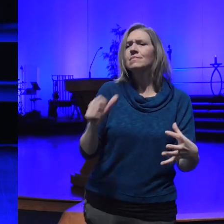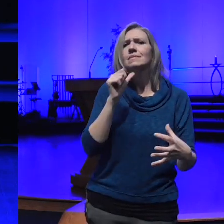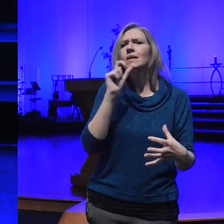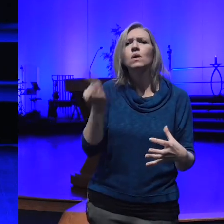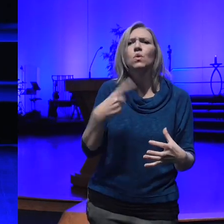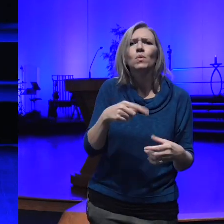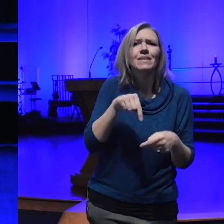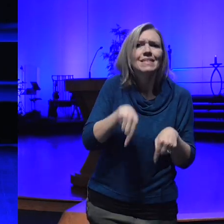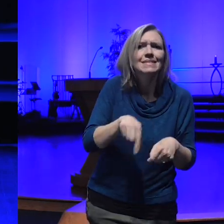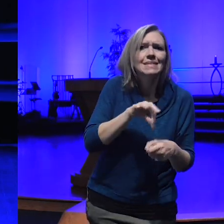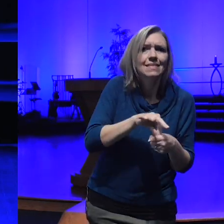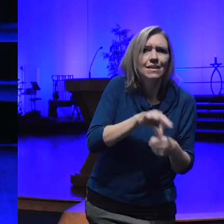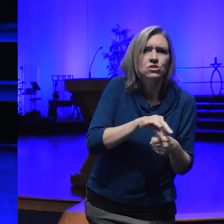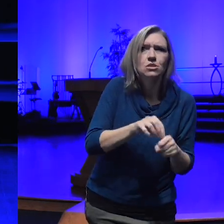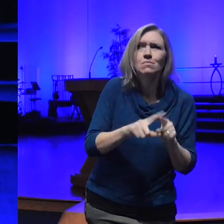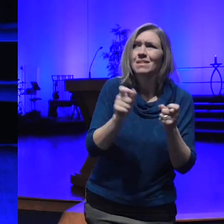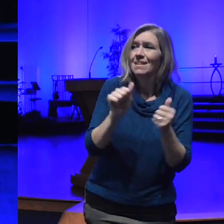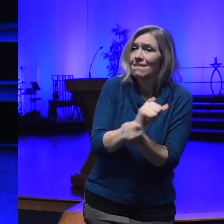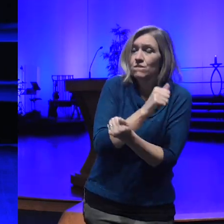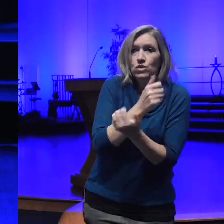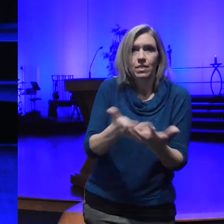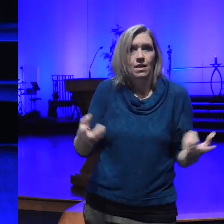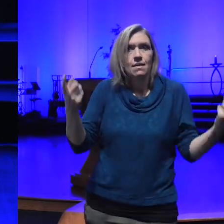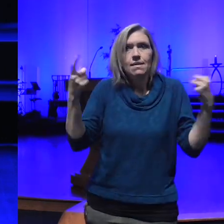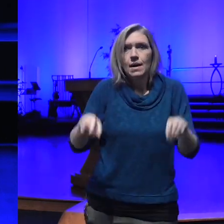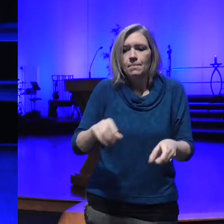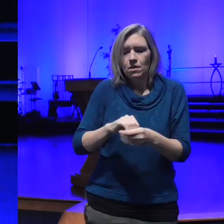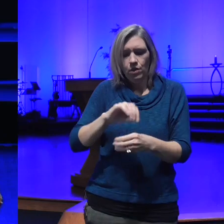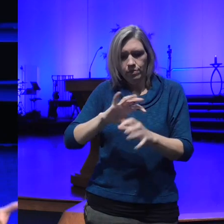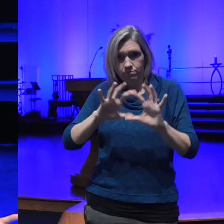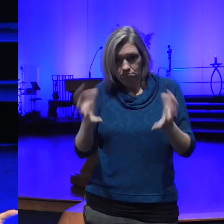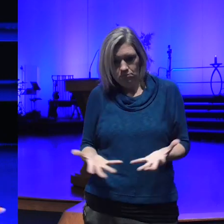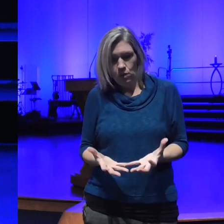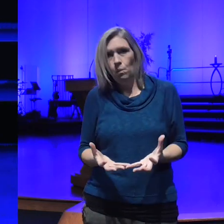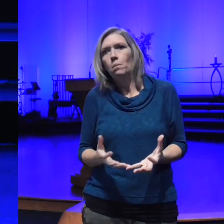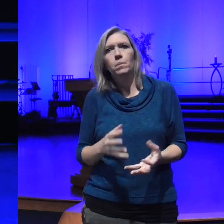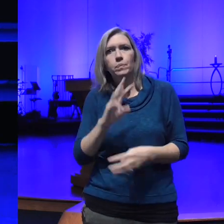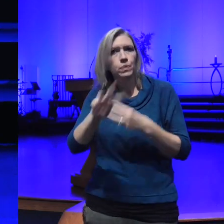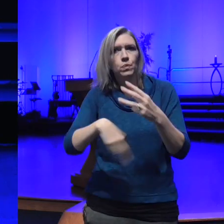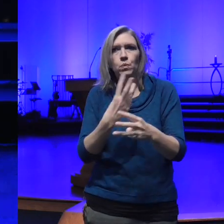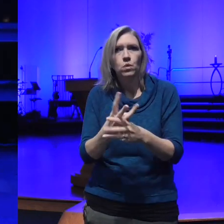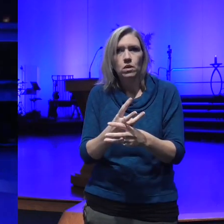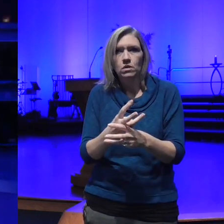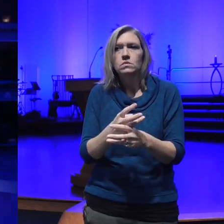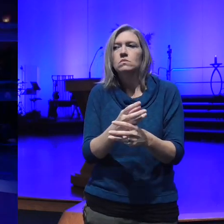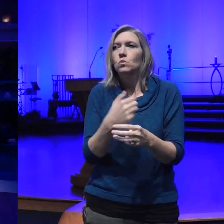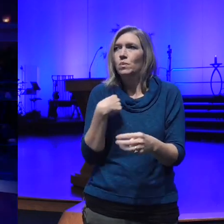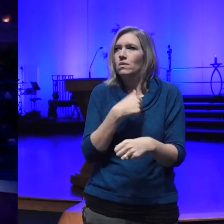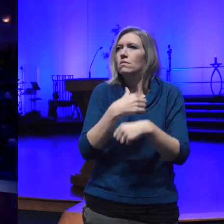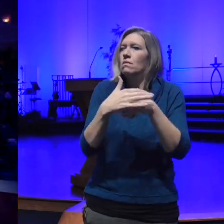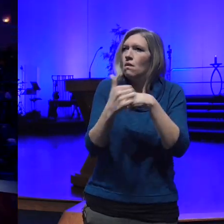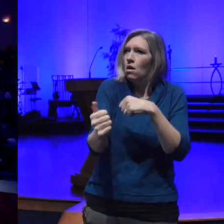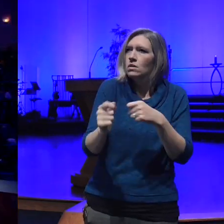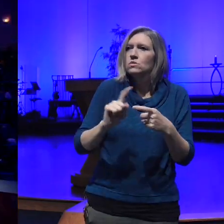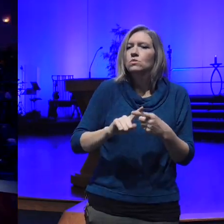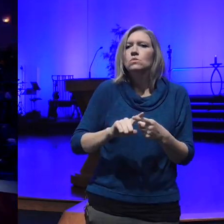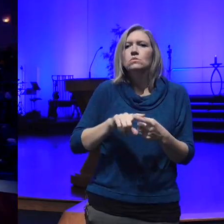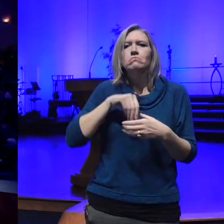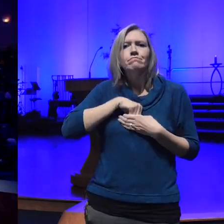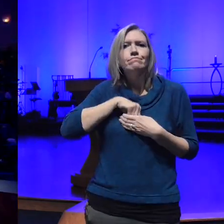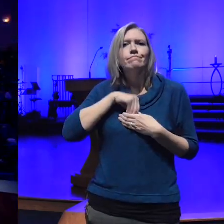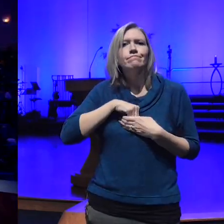but about everything that's going on in our on our globe to be and embody this lighten citizenry so